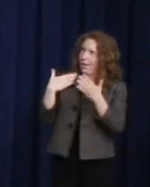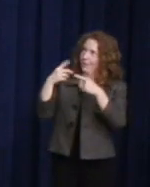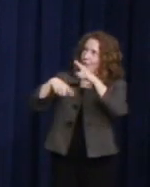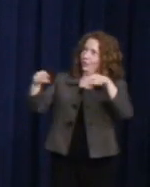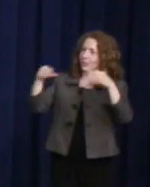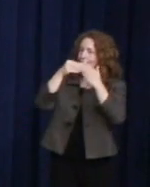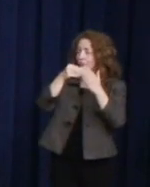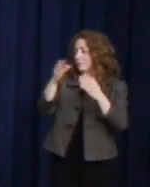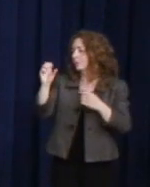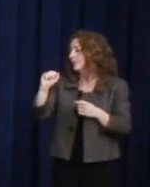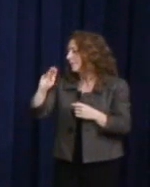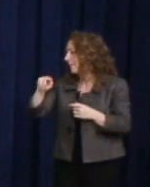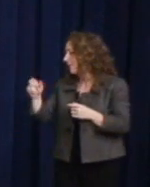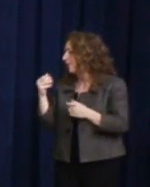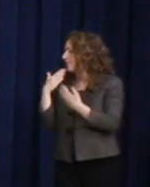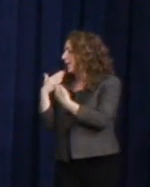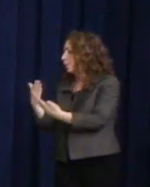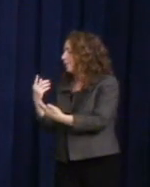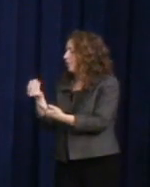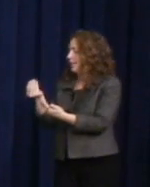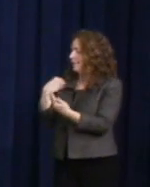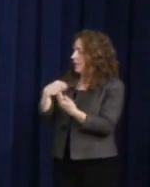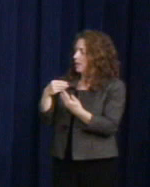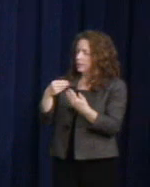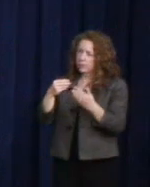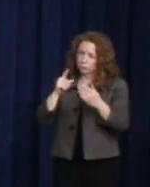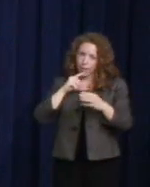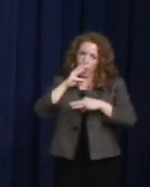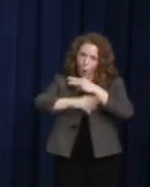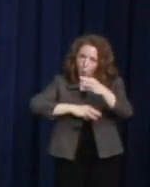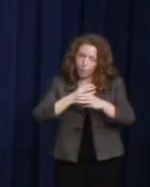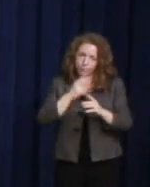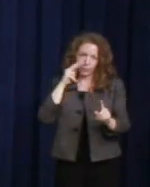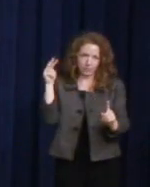perspective on all of this, because that's what the Harvey Milk foundation is about,